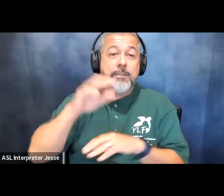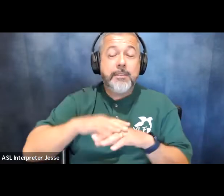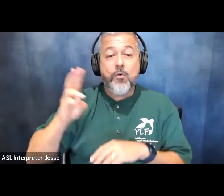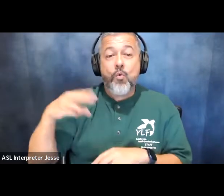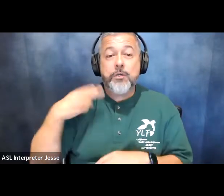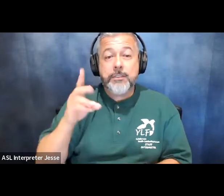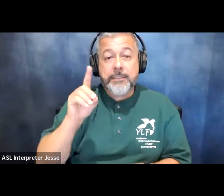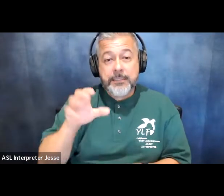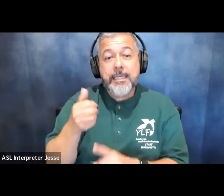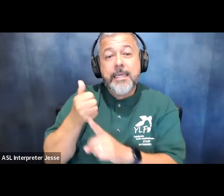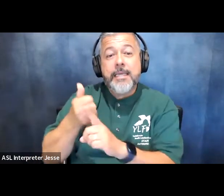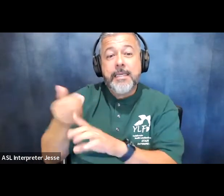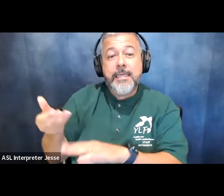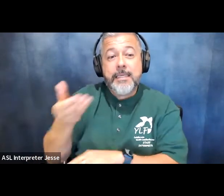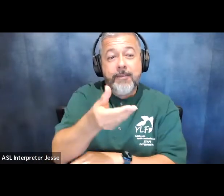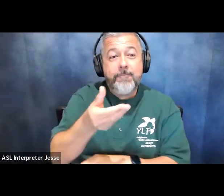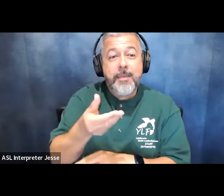and he is handing me a bouquet of carnations